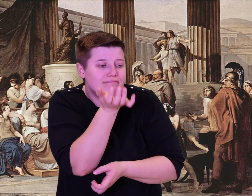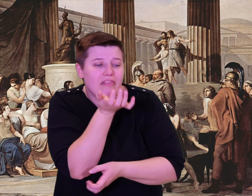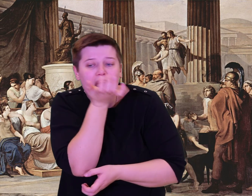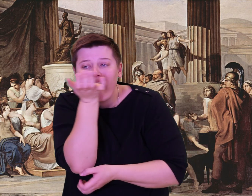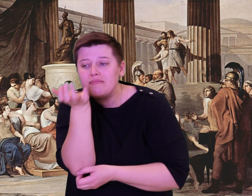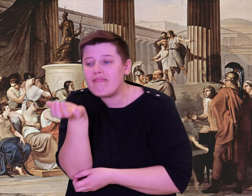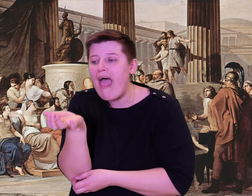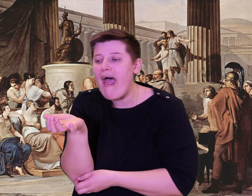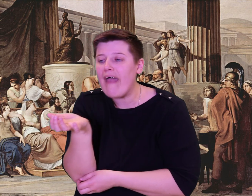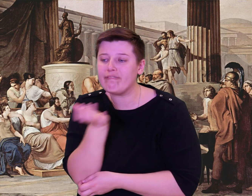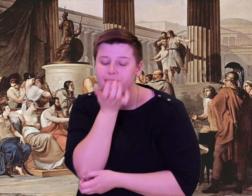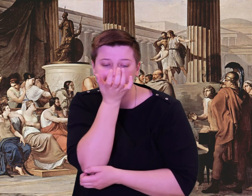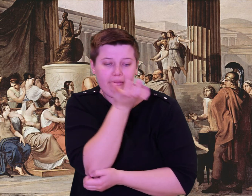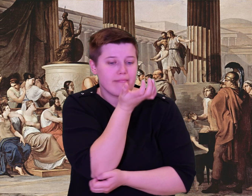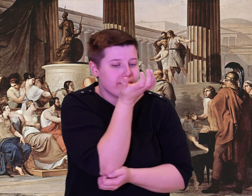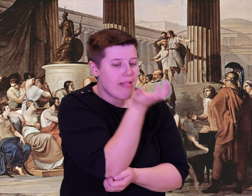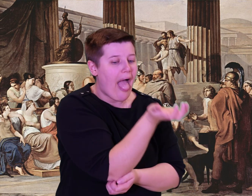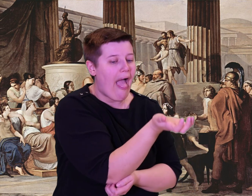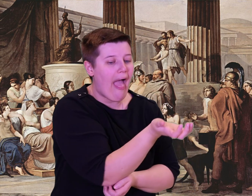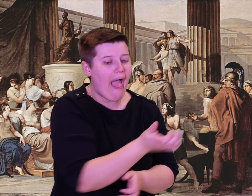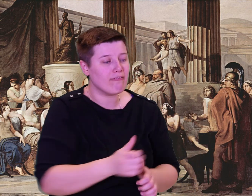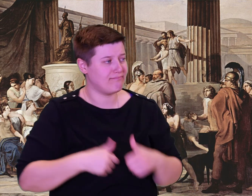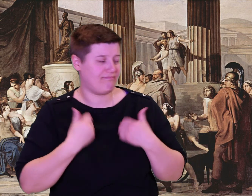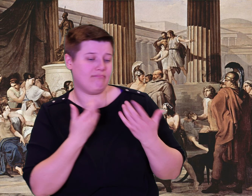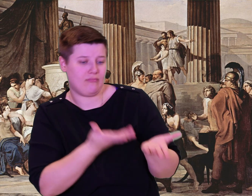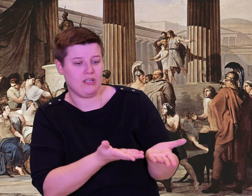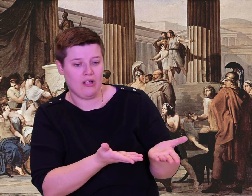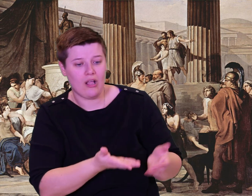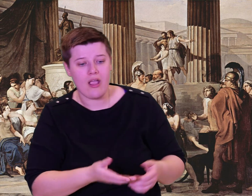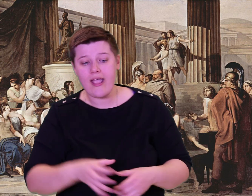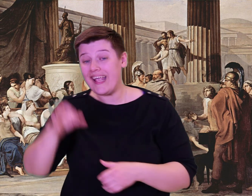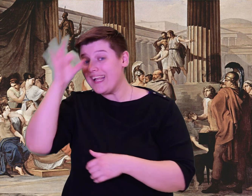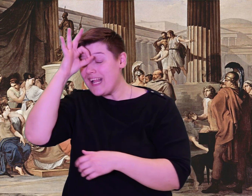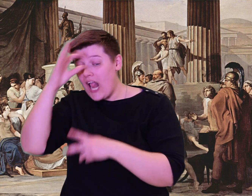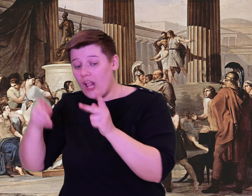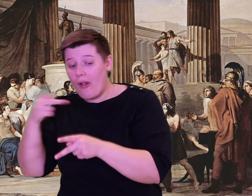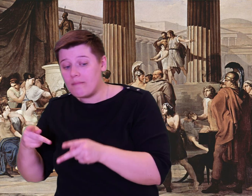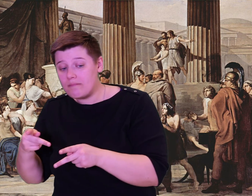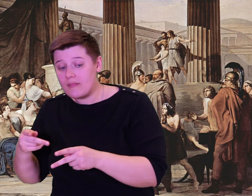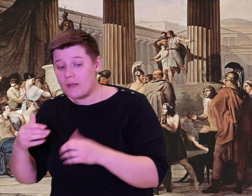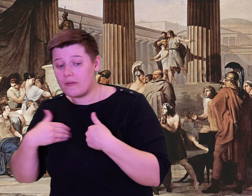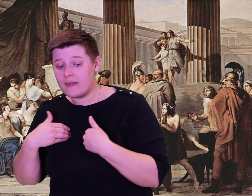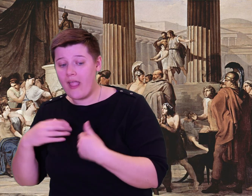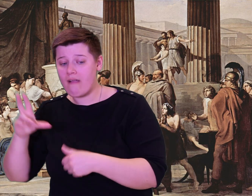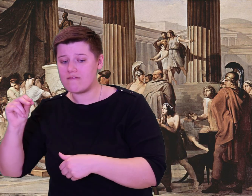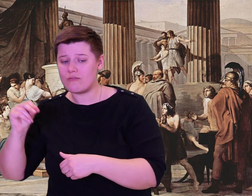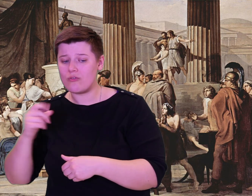They hold no councils, have no common laws, but live in caves on lofty